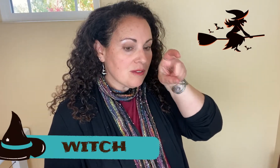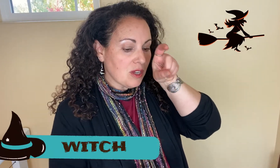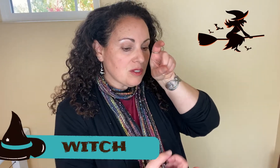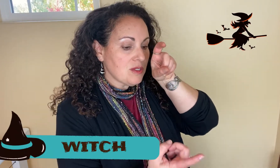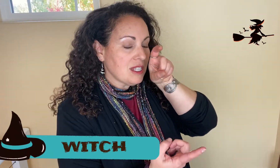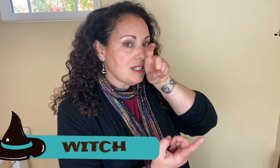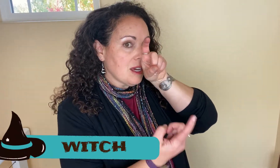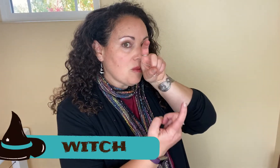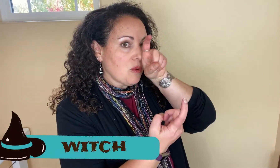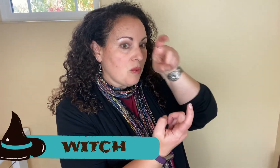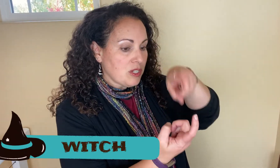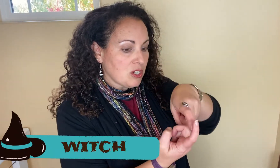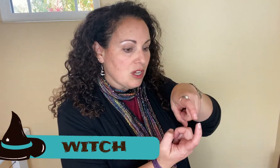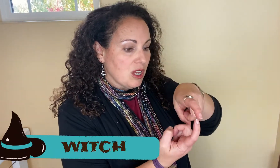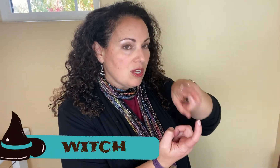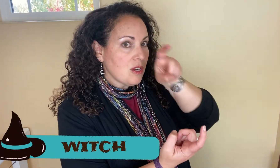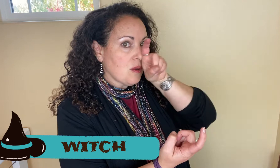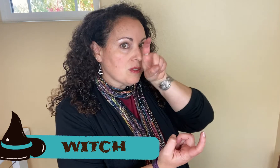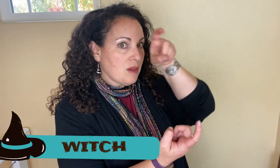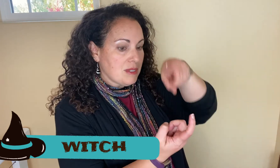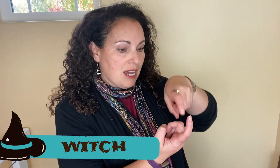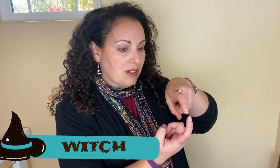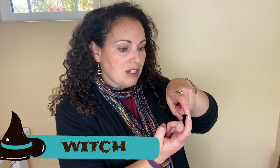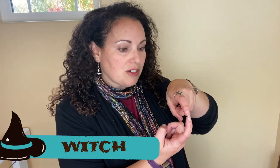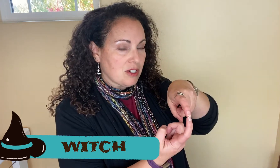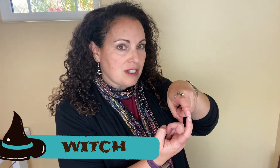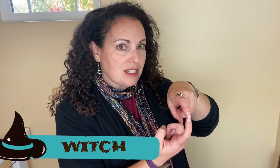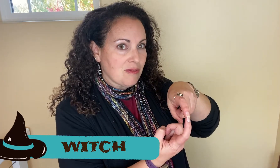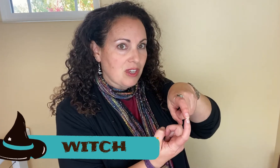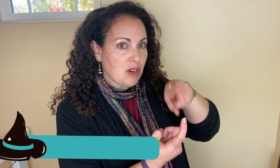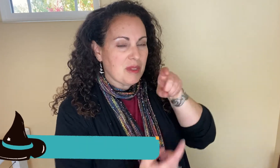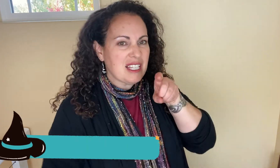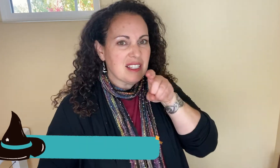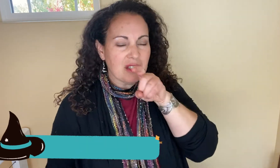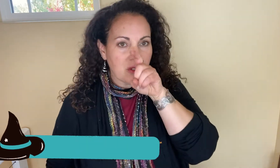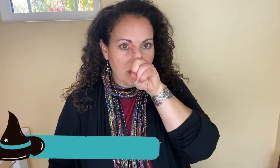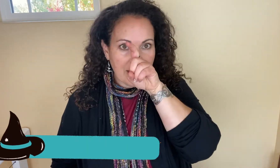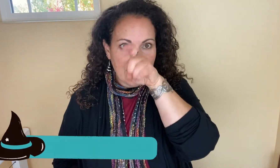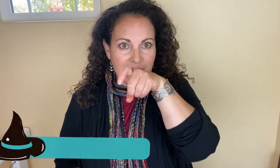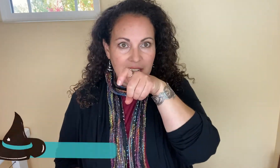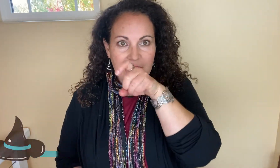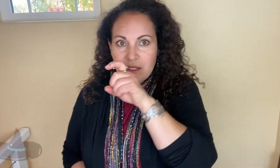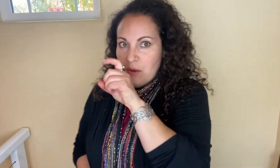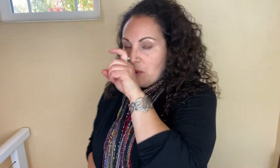I've also seen it done like this where the witch nose comes down and touches this finger but that's a little trickier.